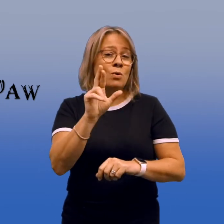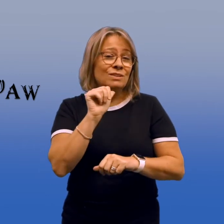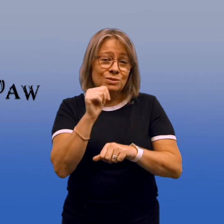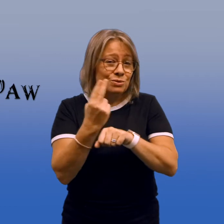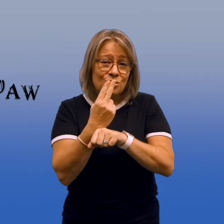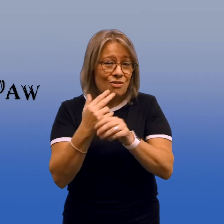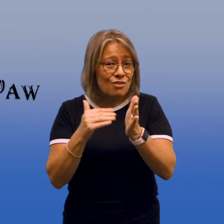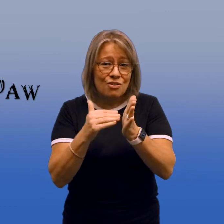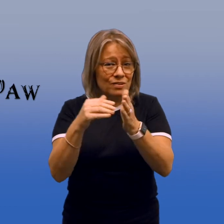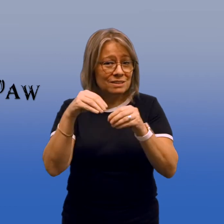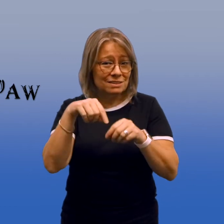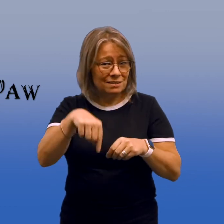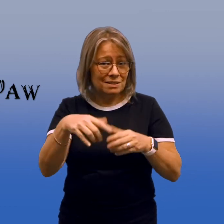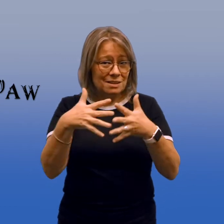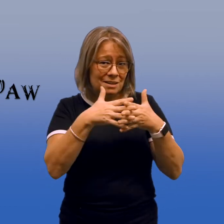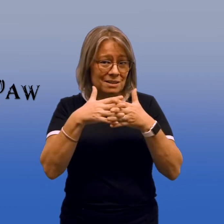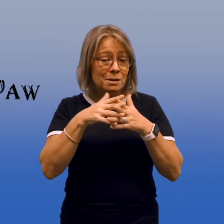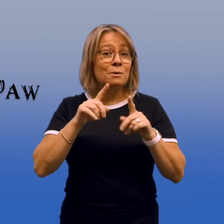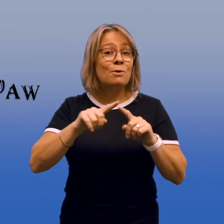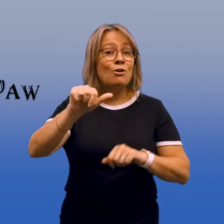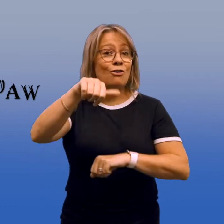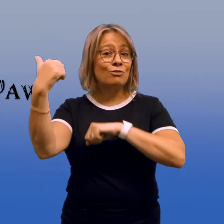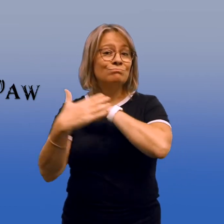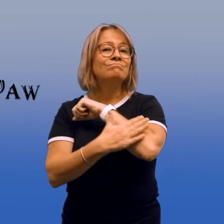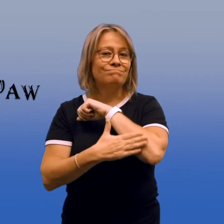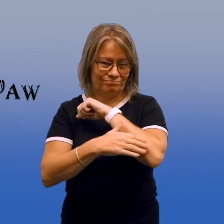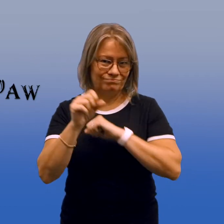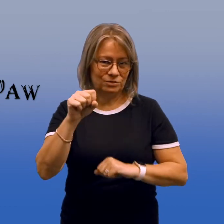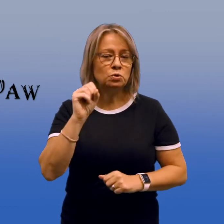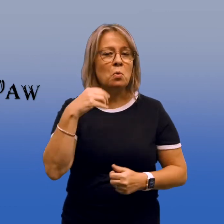or are not commonly used in America but are used in other countries.